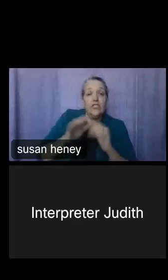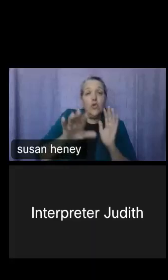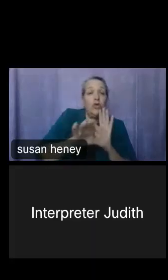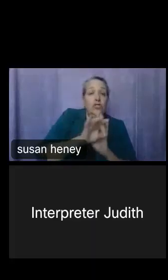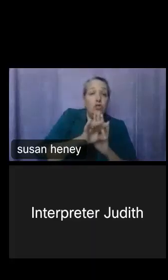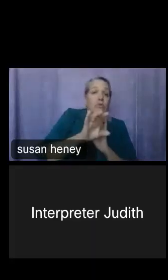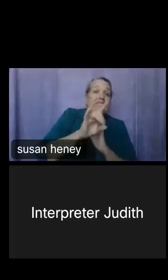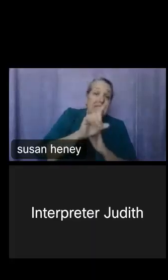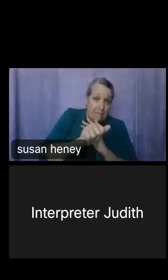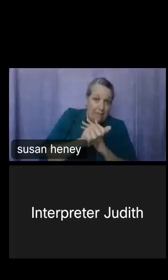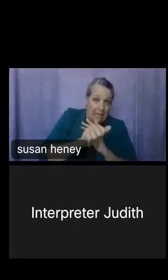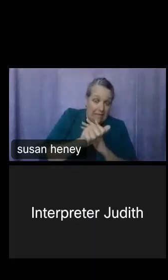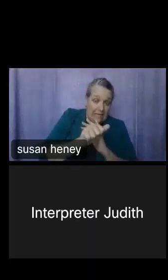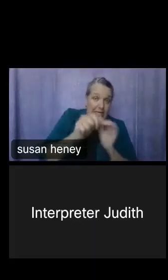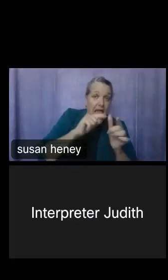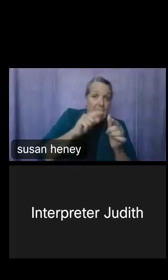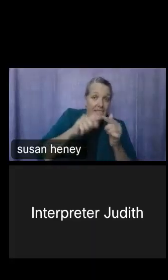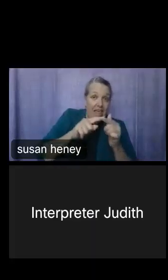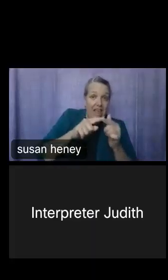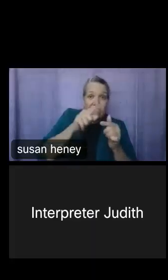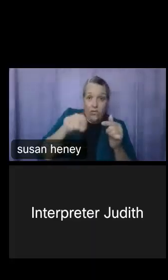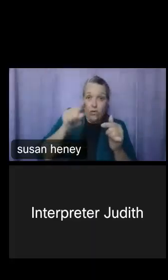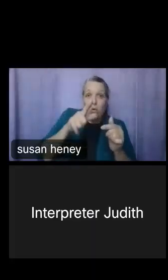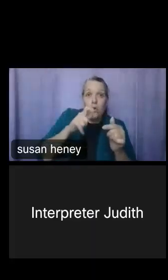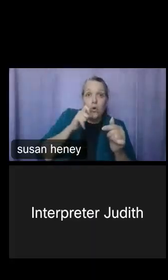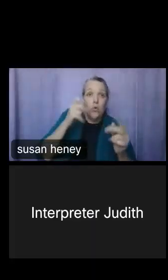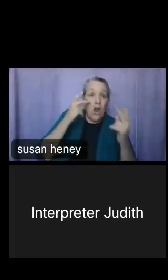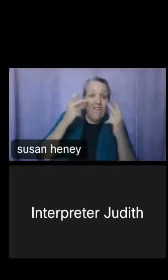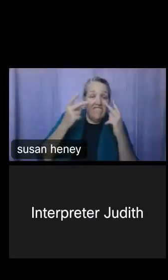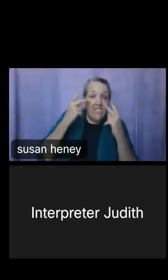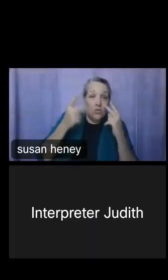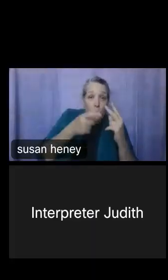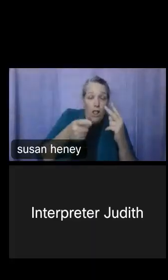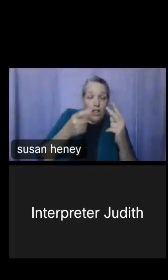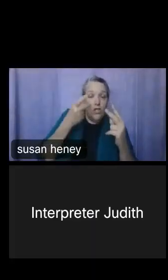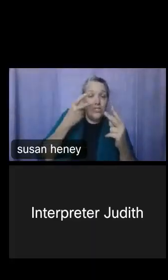as soon as you do, for those of you who are visual, you'll note that our Data Cart tab